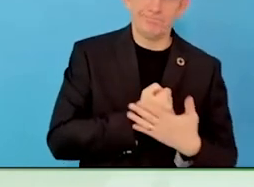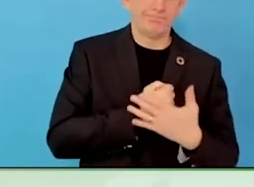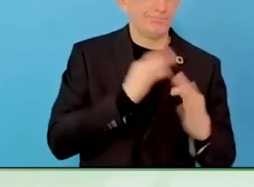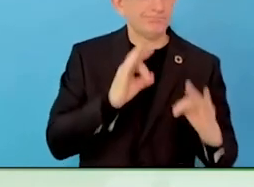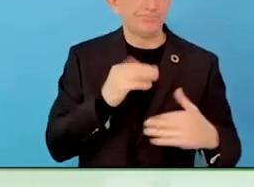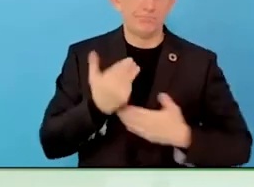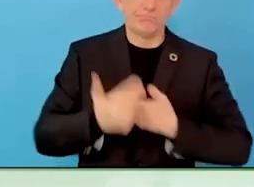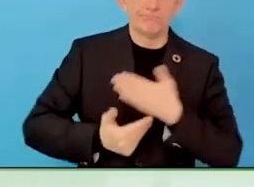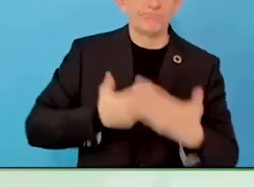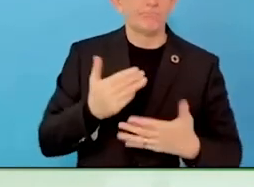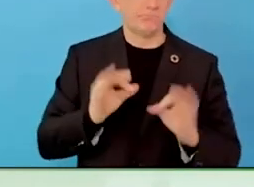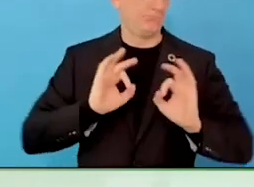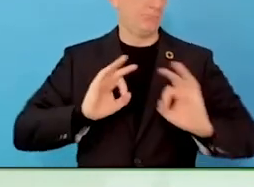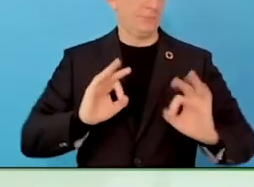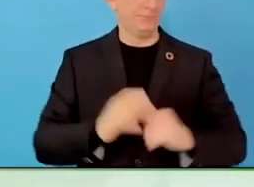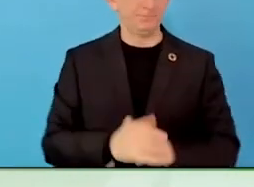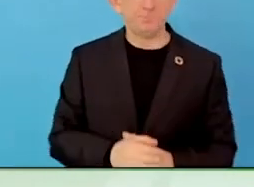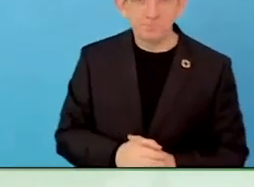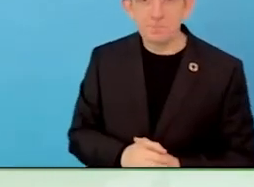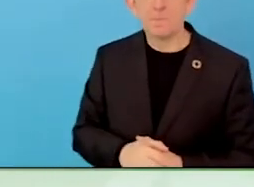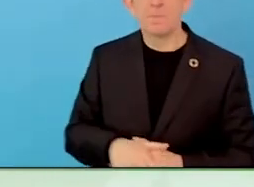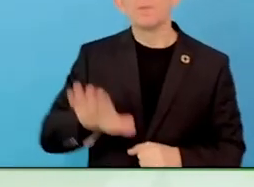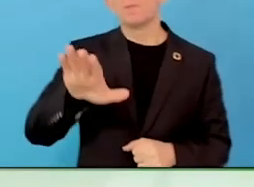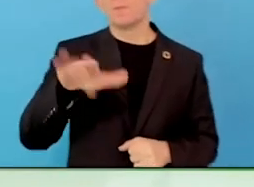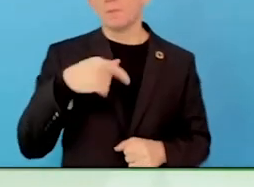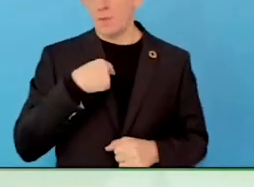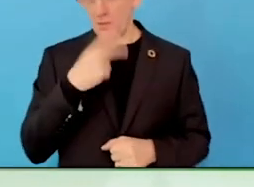A strong social focus. Very important question.